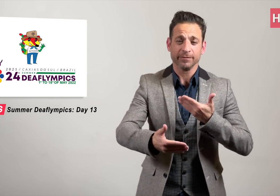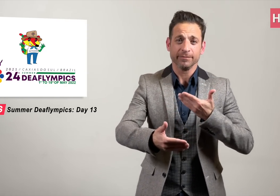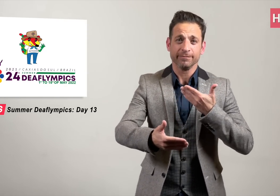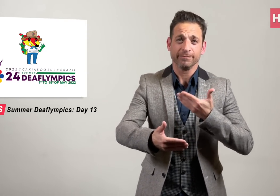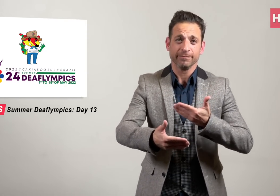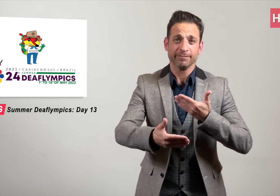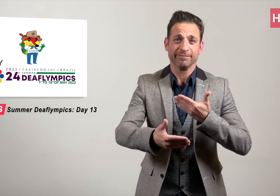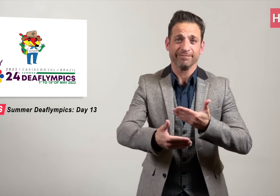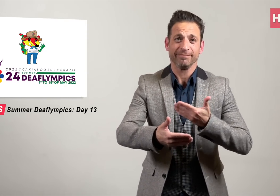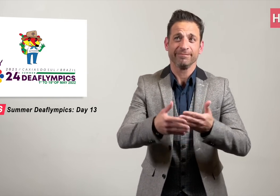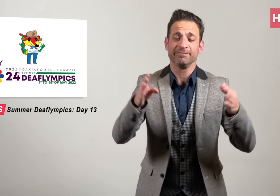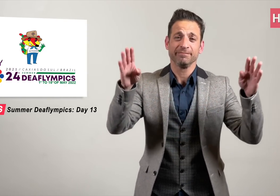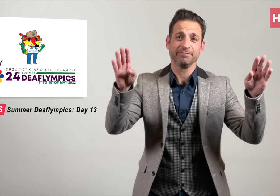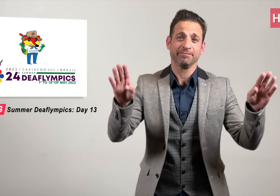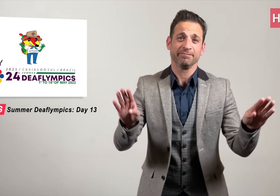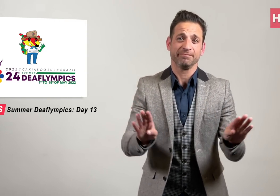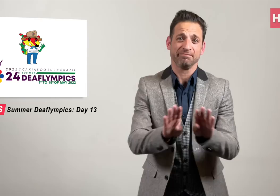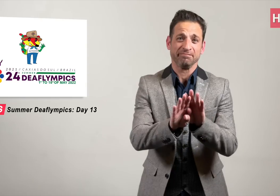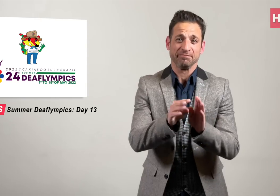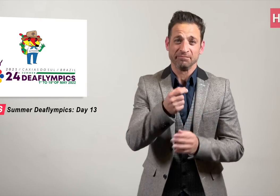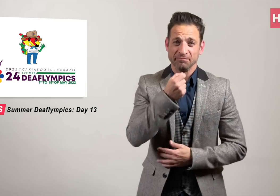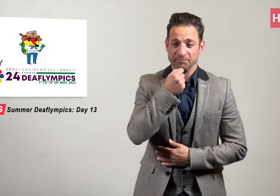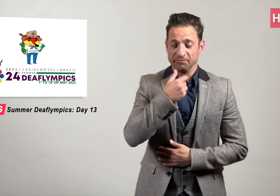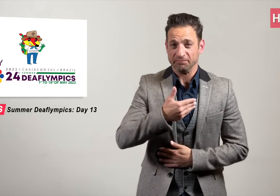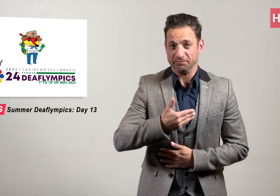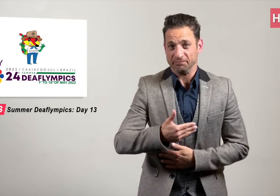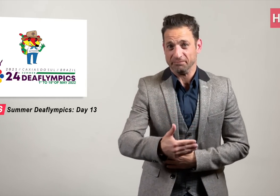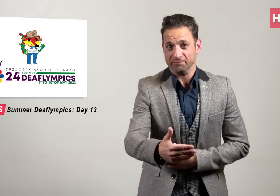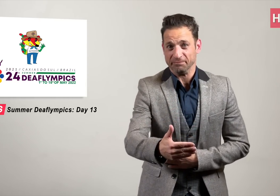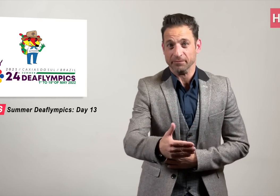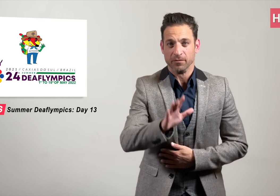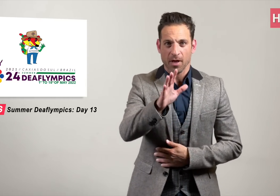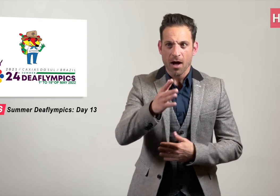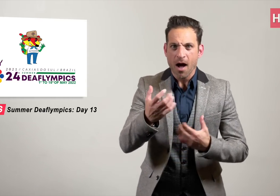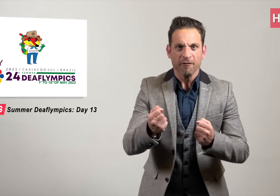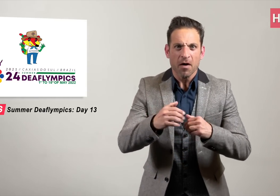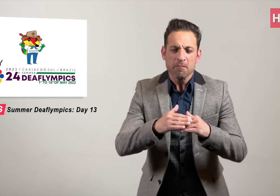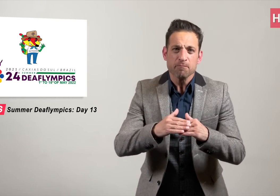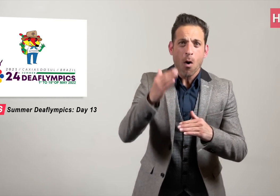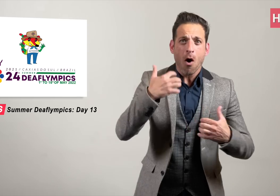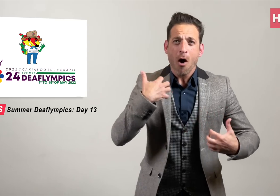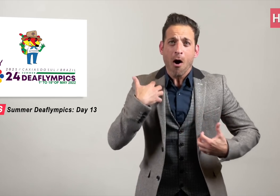Though it's sad that the Deaflympics’ coming to a close this weekend,